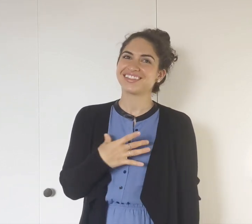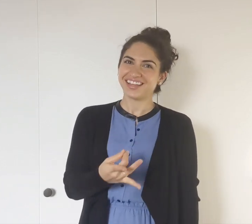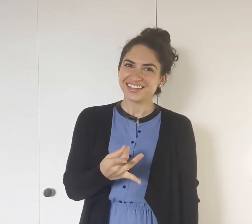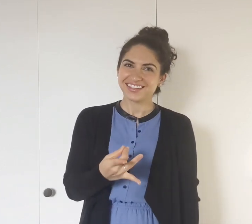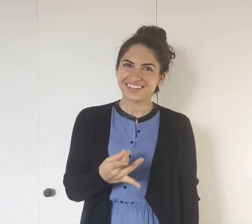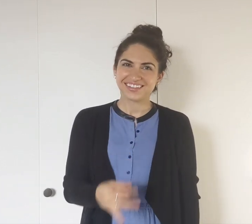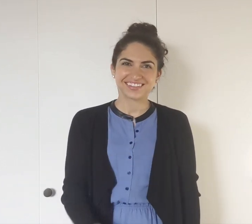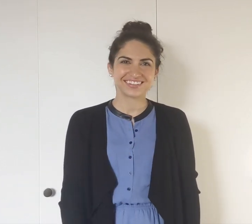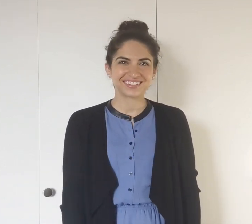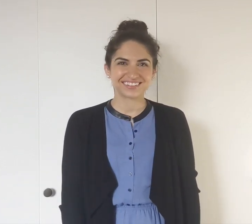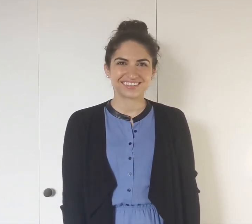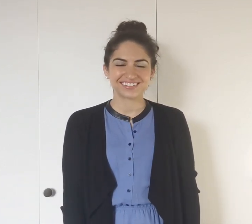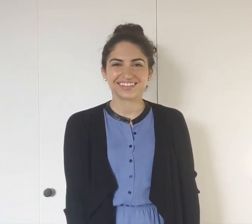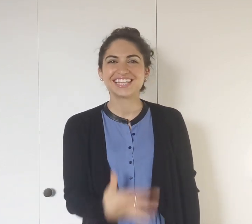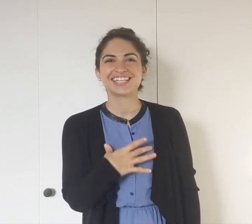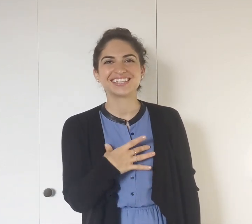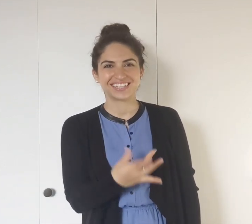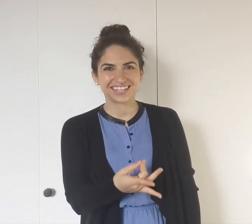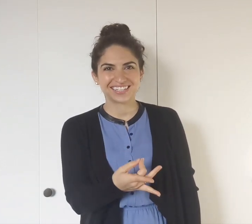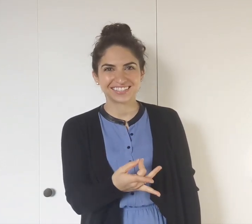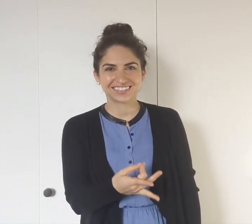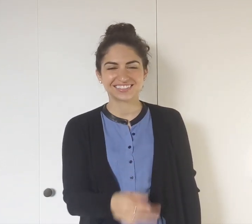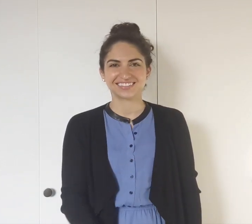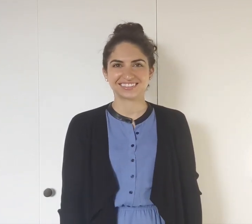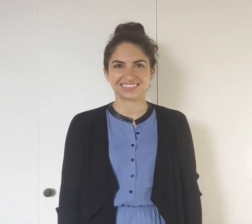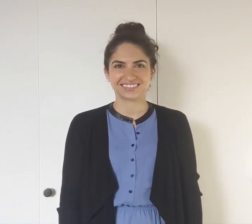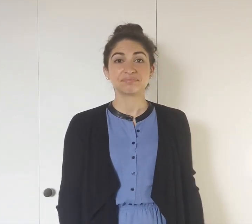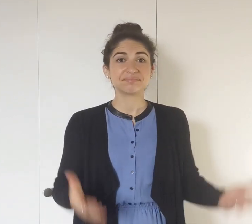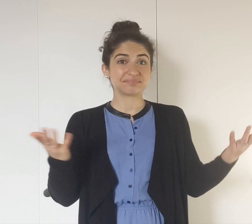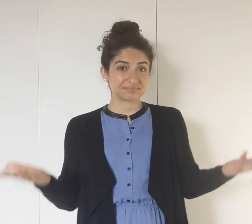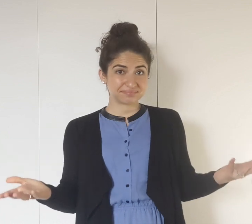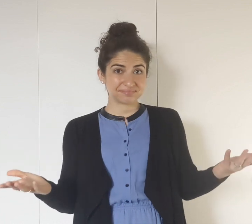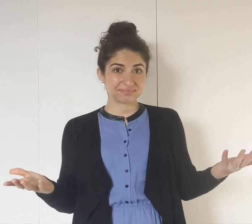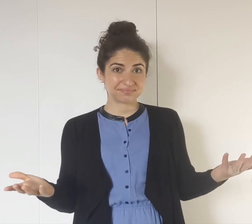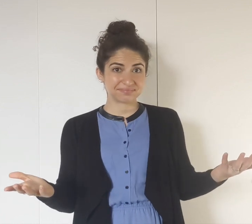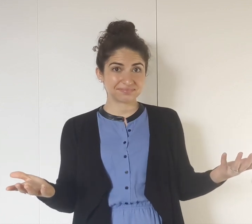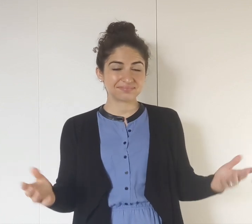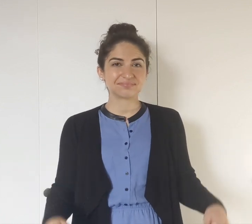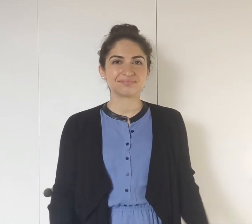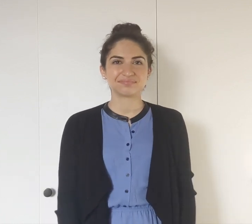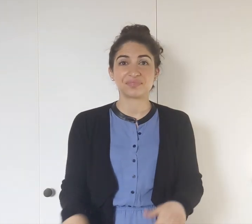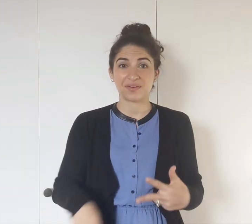LIKE. LIKE. See?